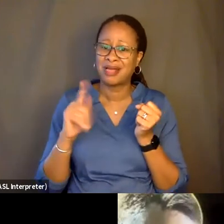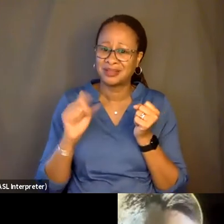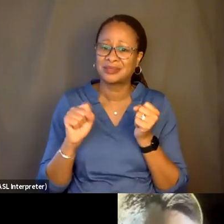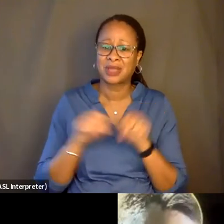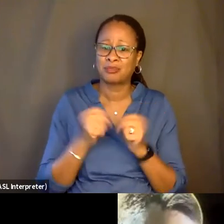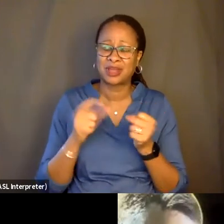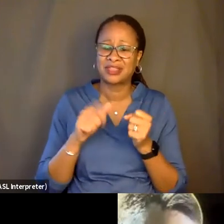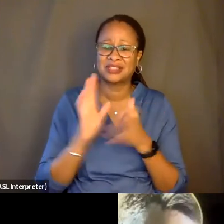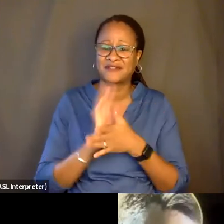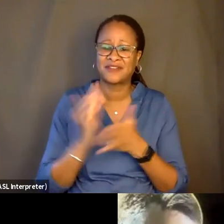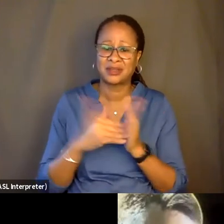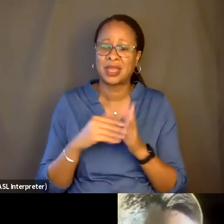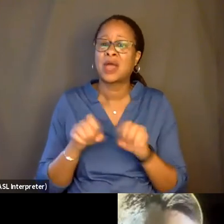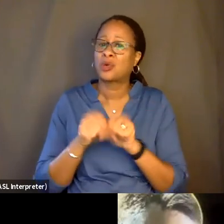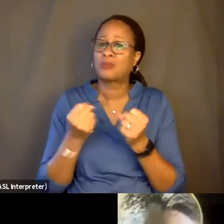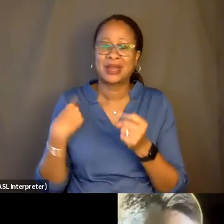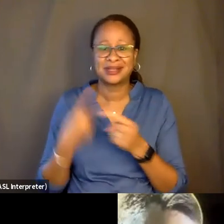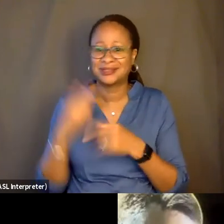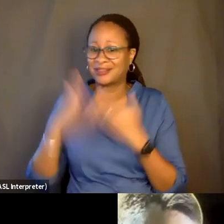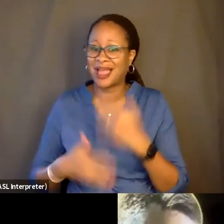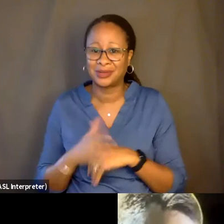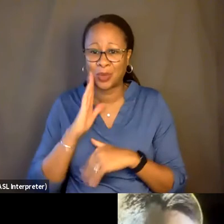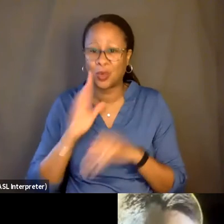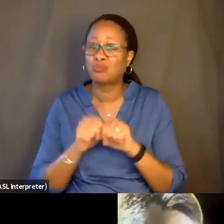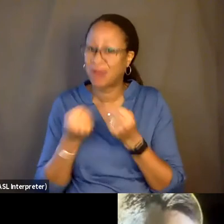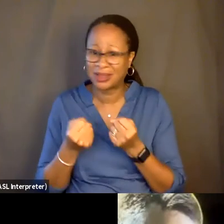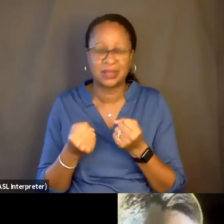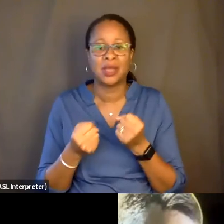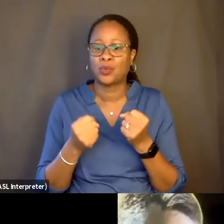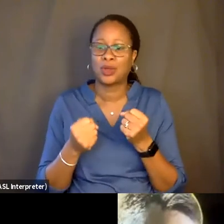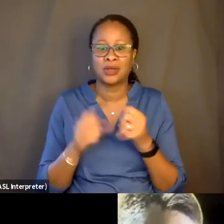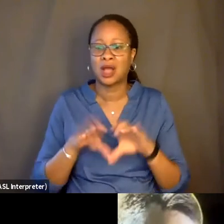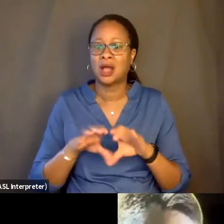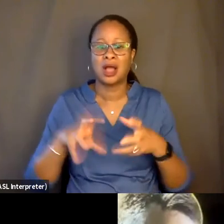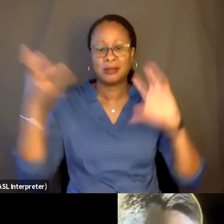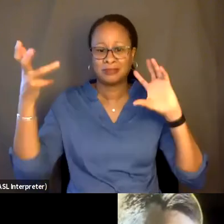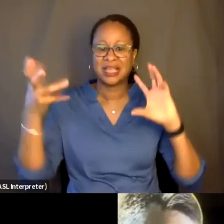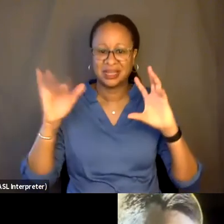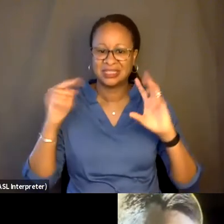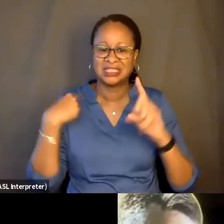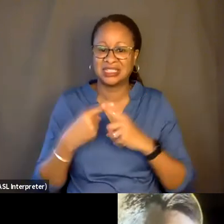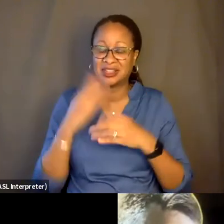We're going to break it to the very end. And he's like [GROWLS]. And then we really did.